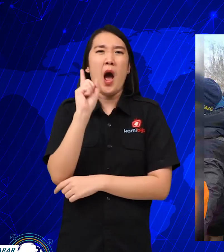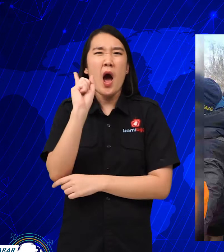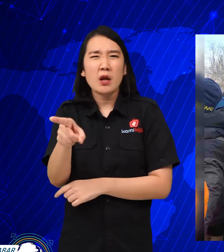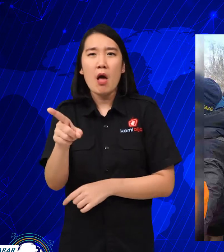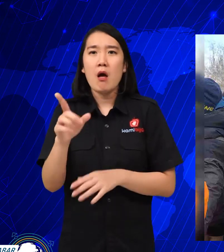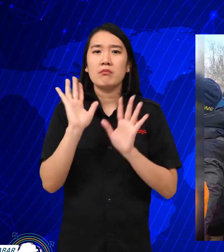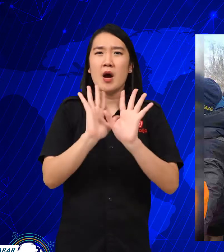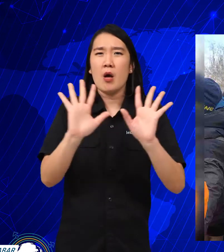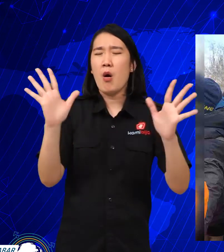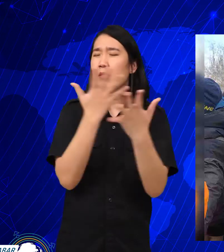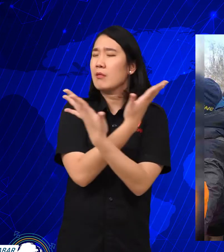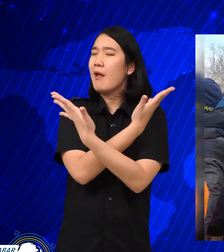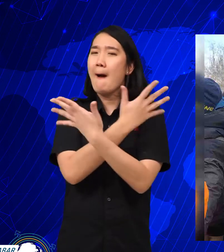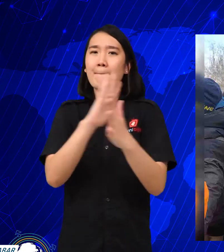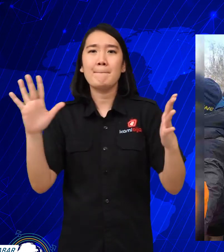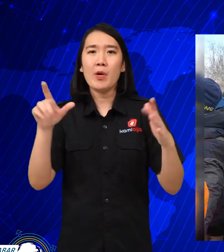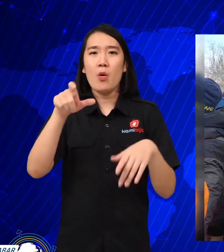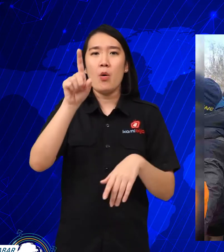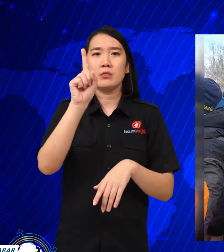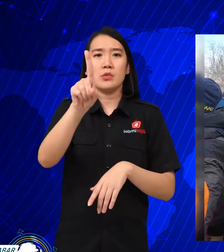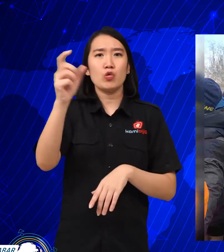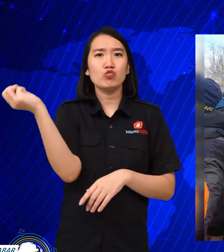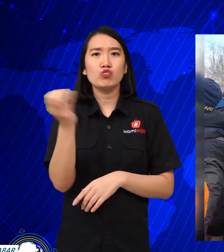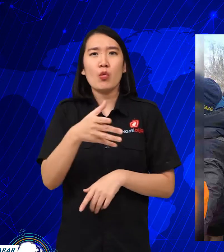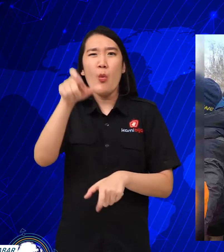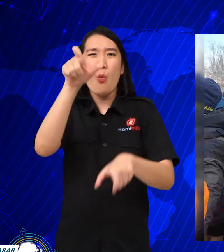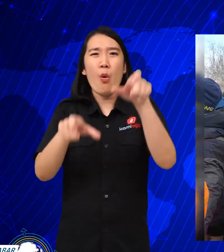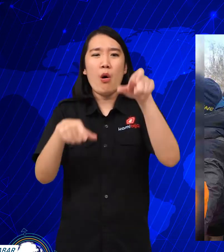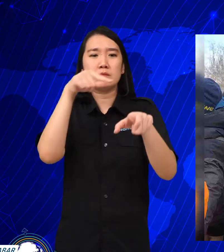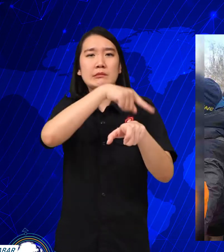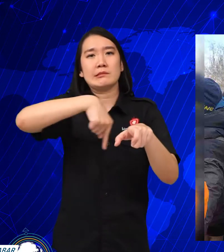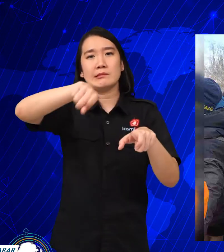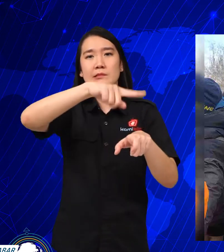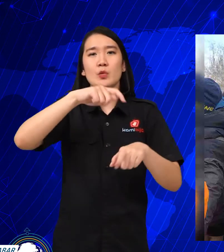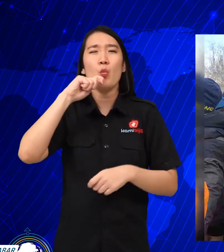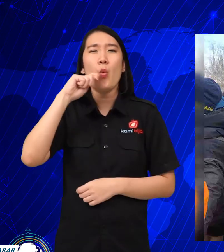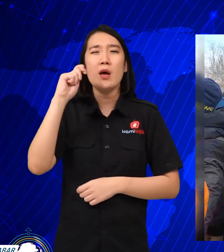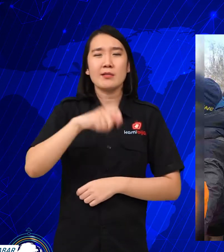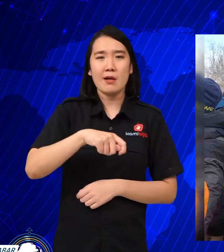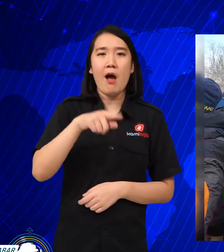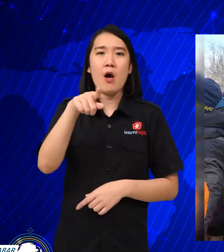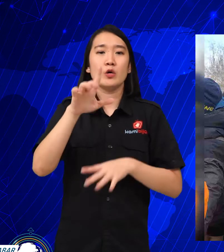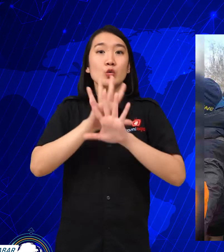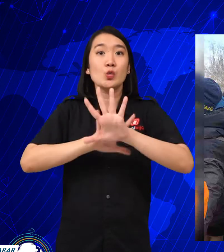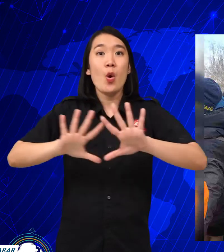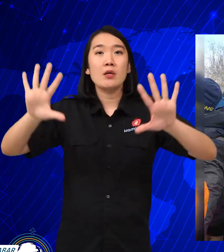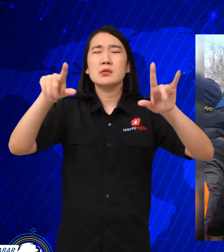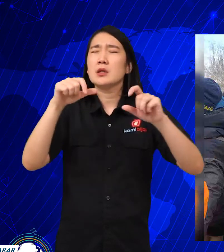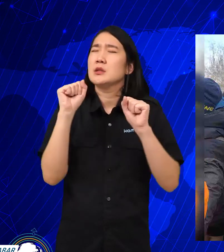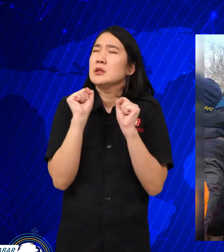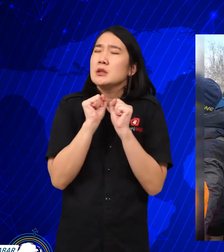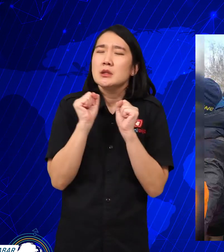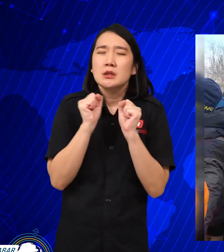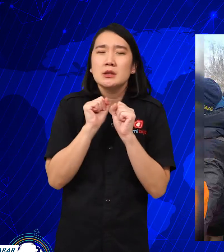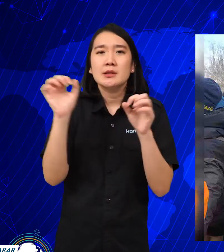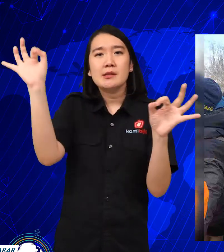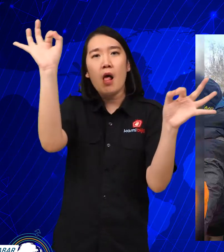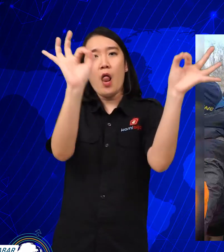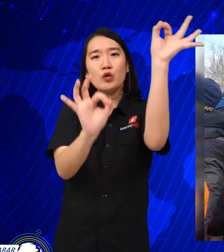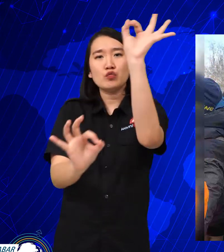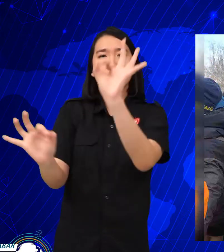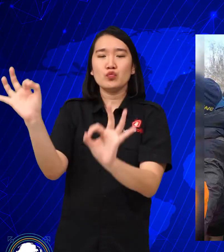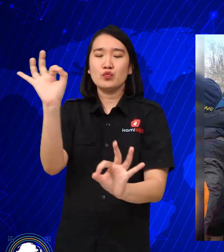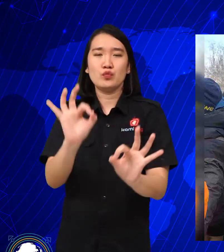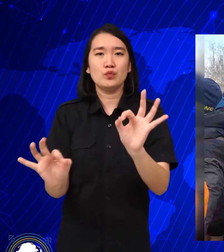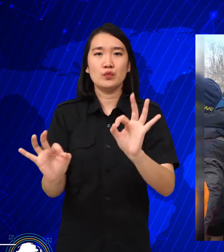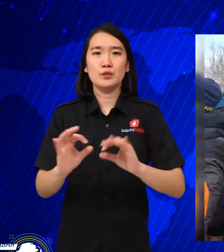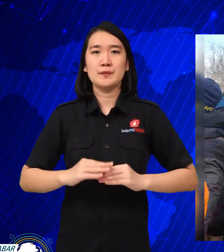along with 1 million Ukrainians others in winter.